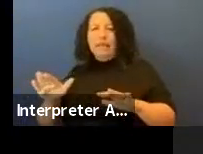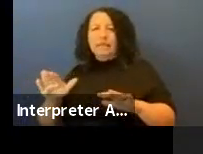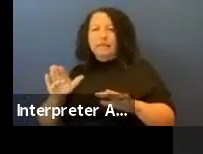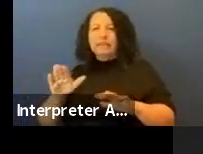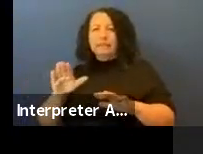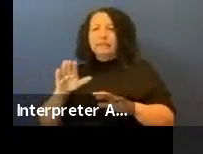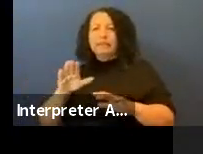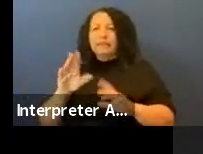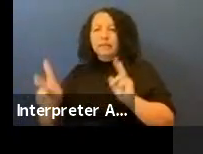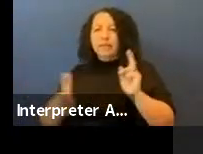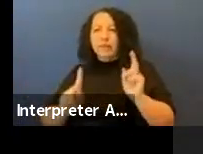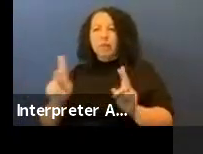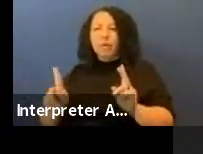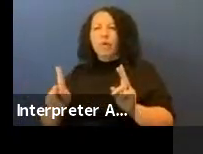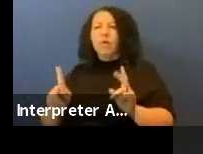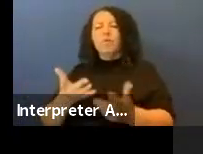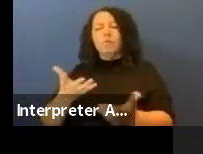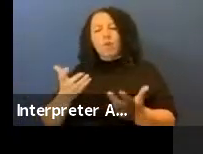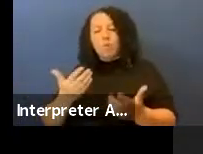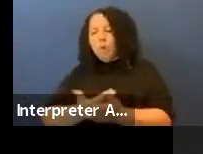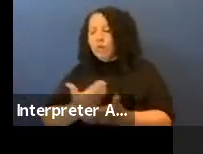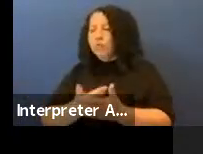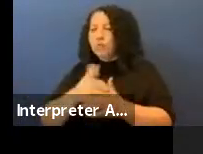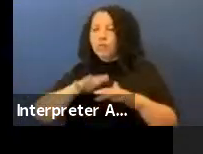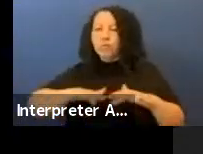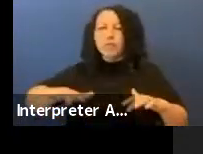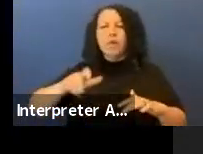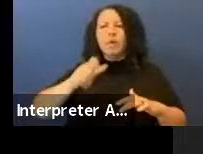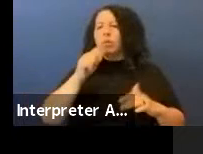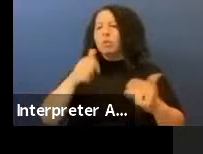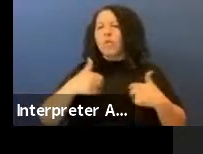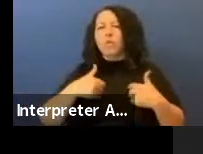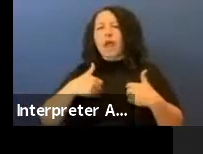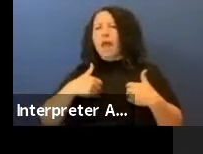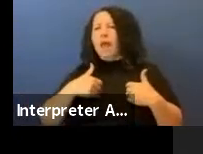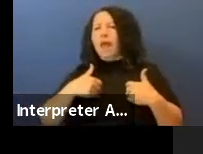we want new territory that won't have the land rushers and the